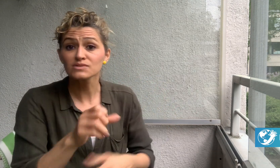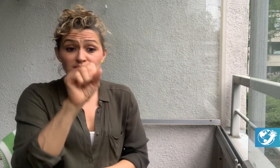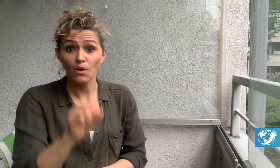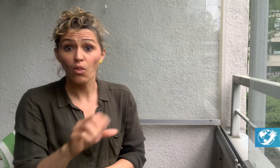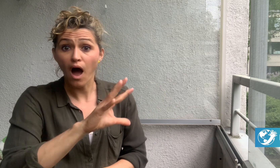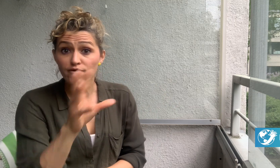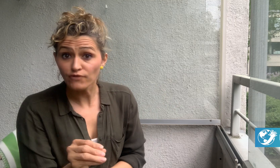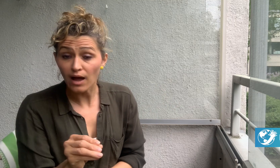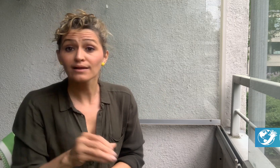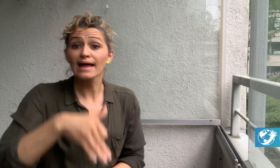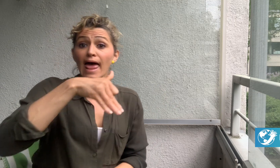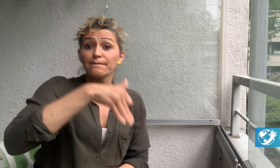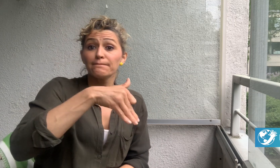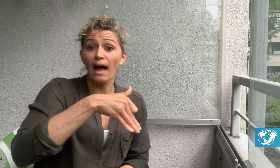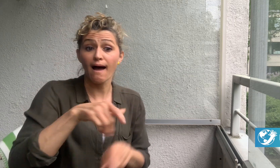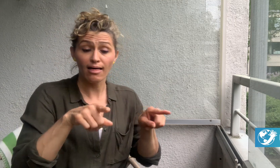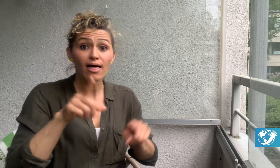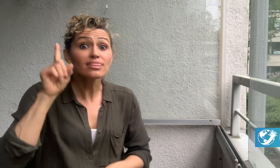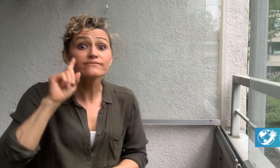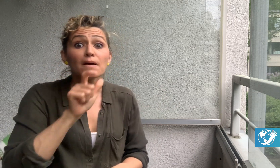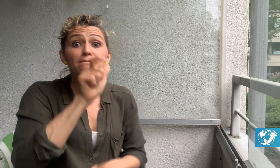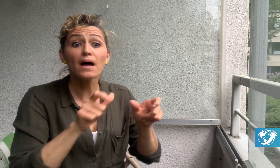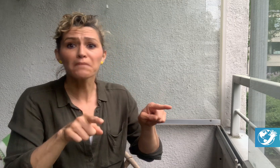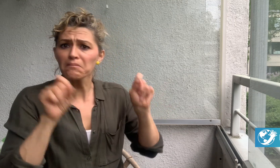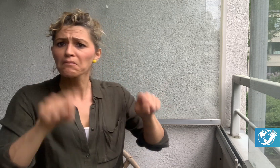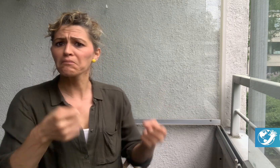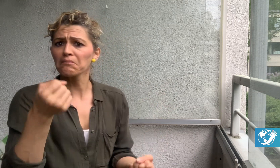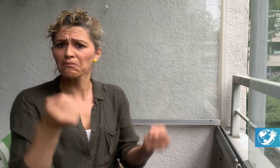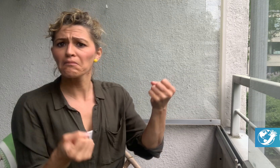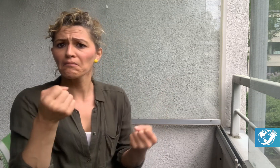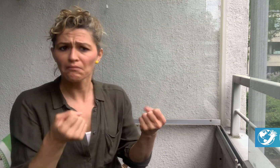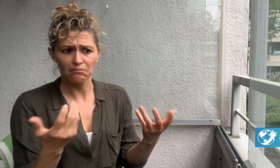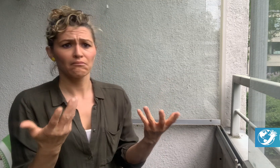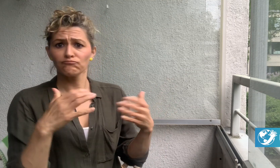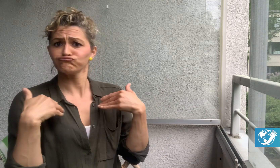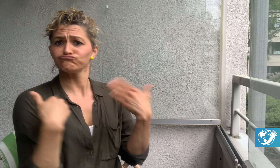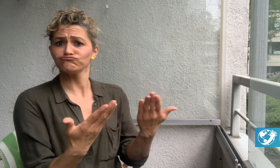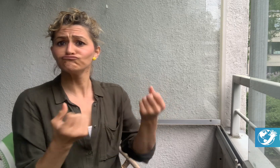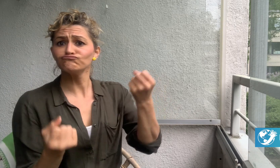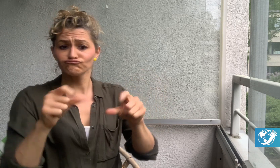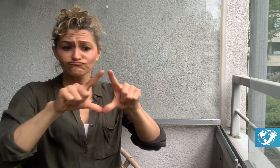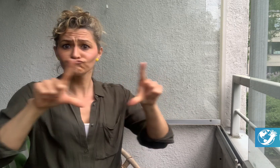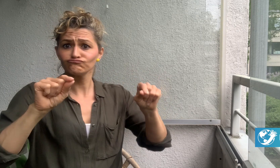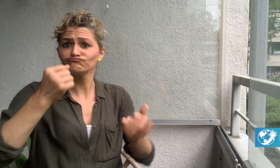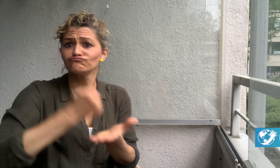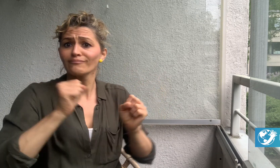neighboring countries, South Africa and Namibia